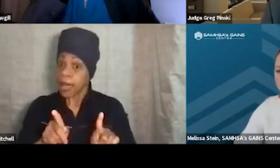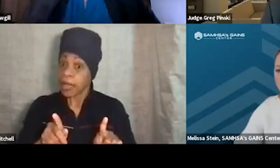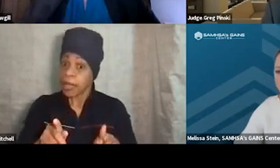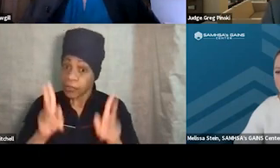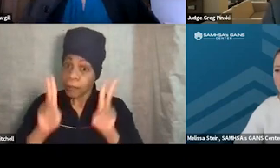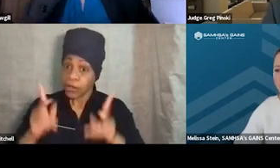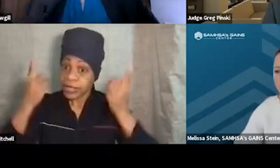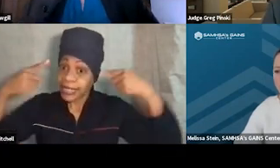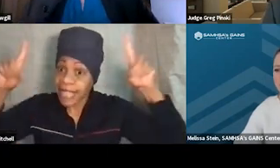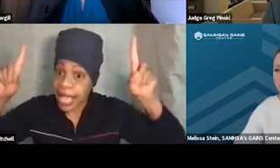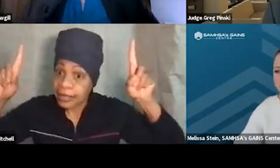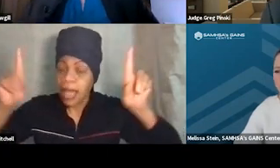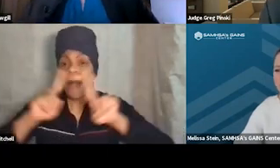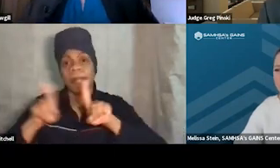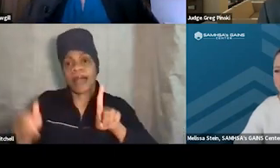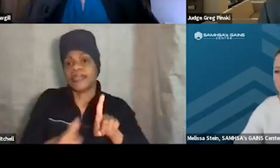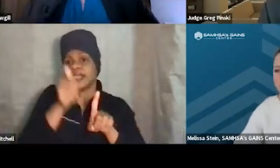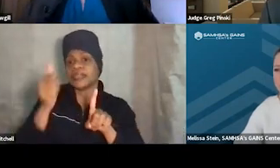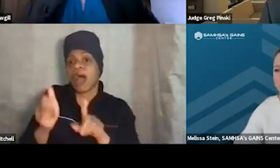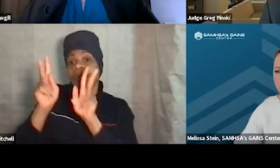And we have other participants who come to us,